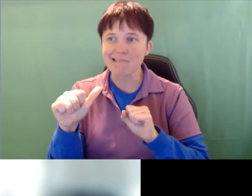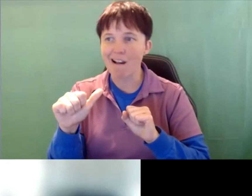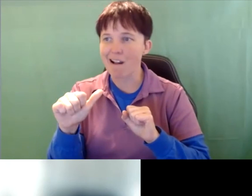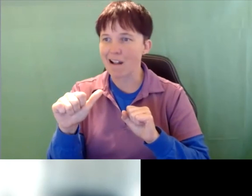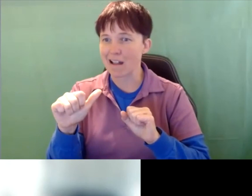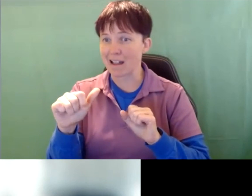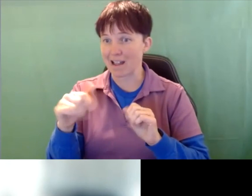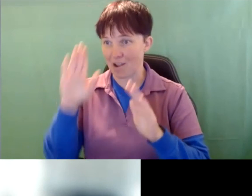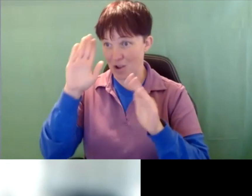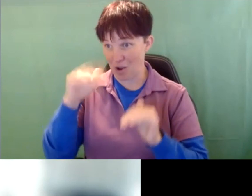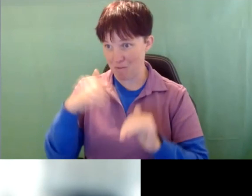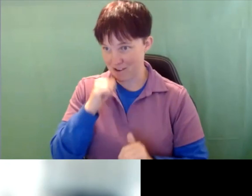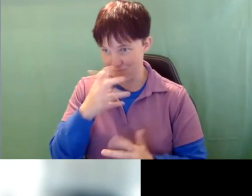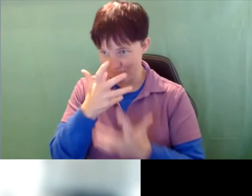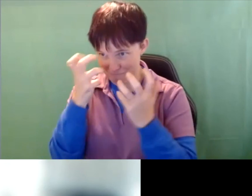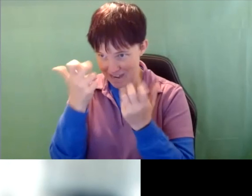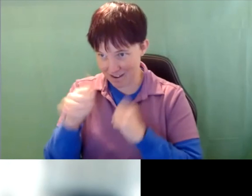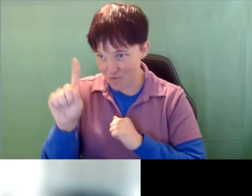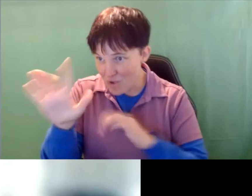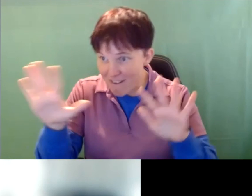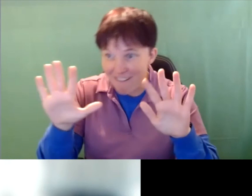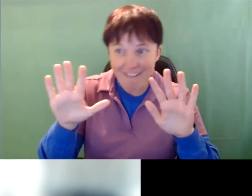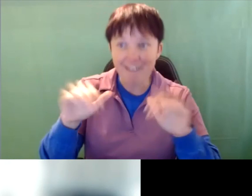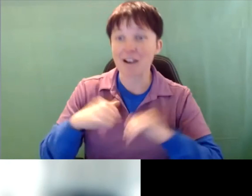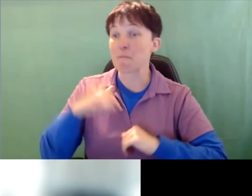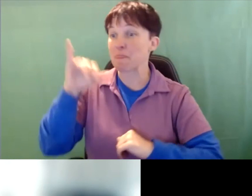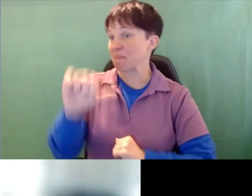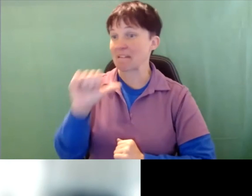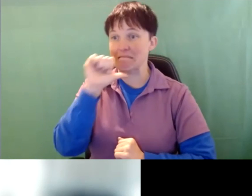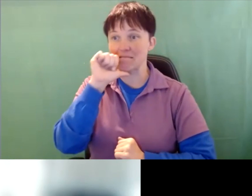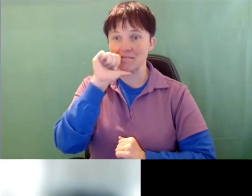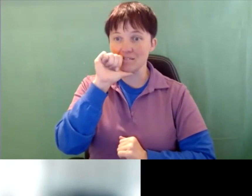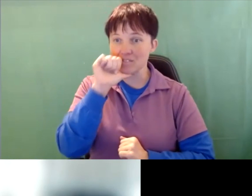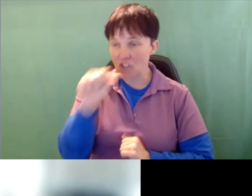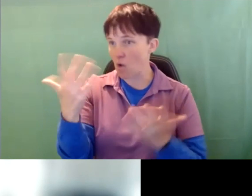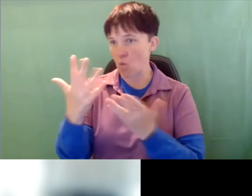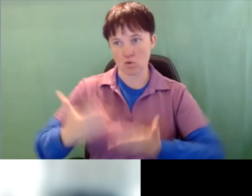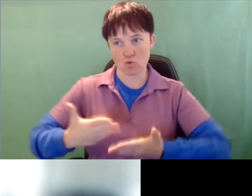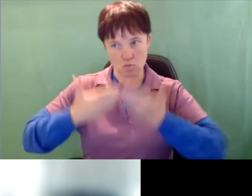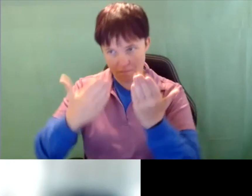make anybody mad, but it is not what is recommended as a communication system.